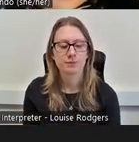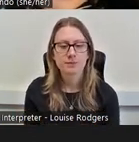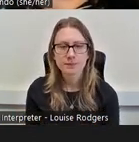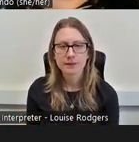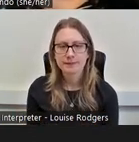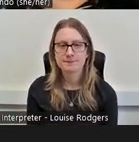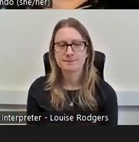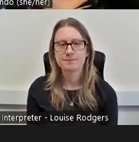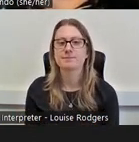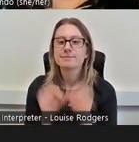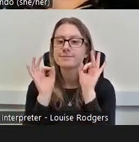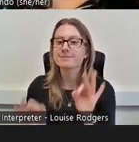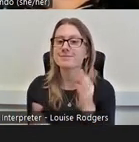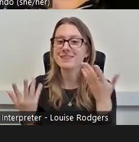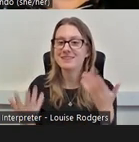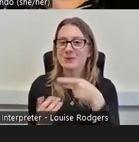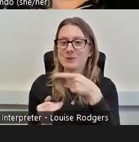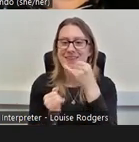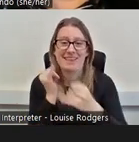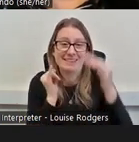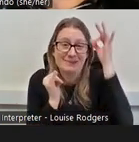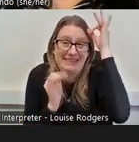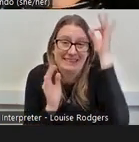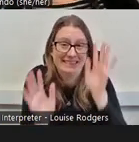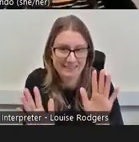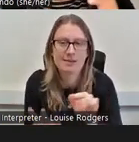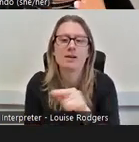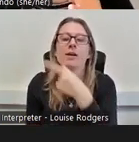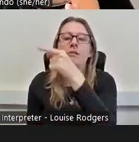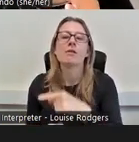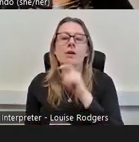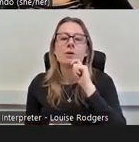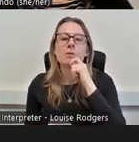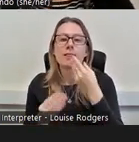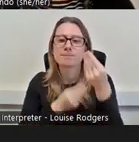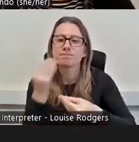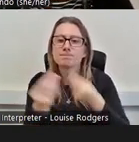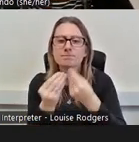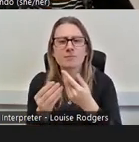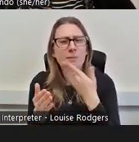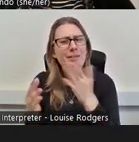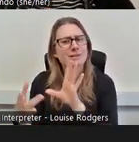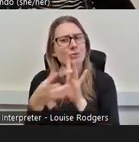Perfect, so in our last minute we're going to tell you to get in touch. So, you may be a working